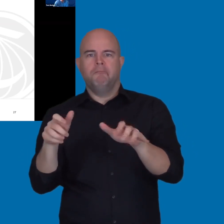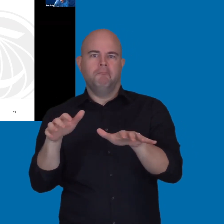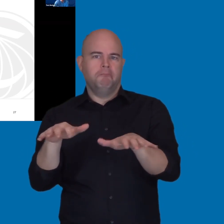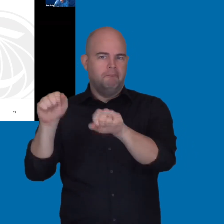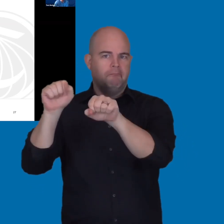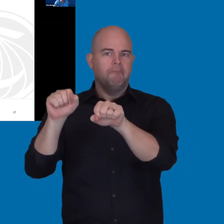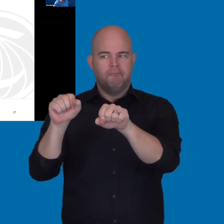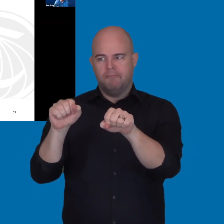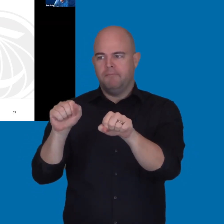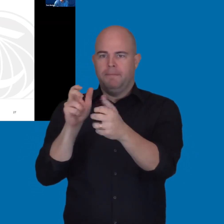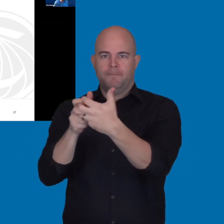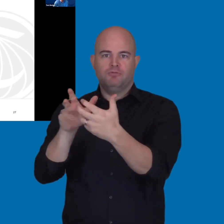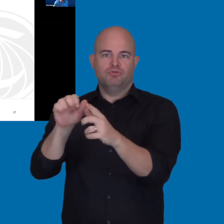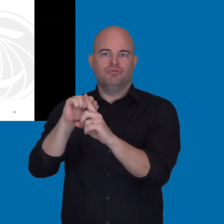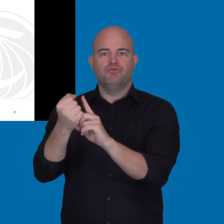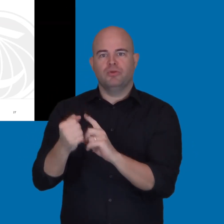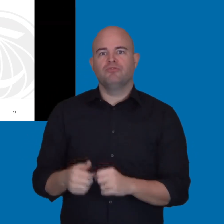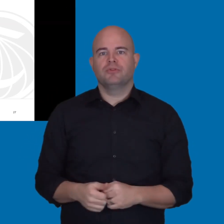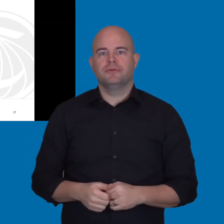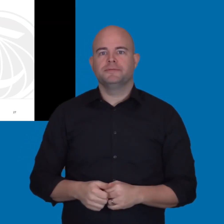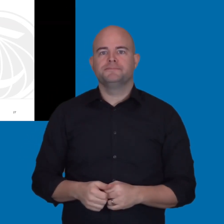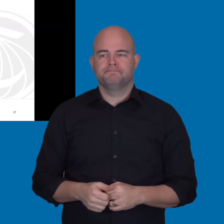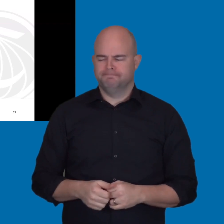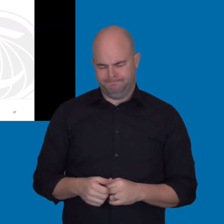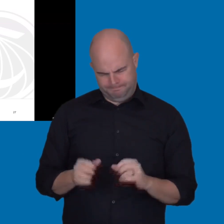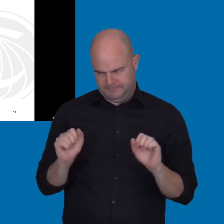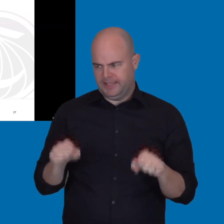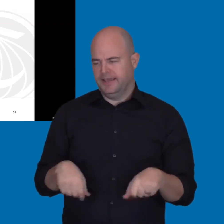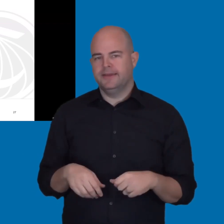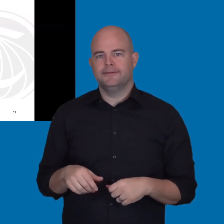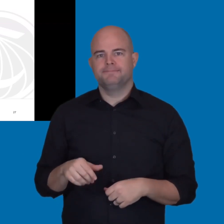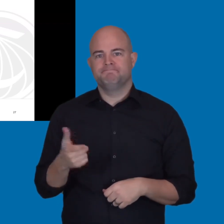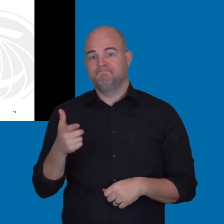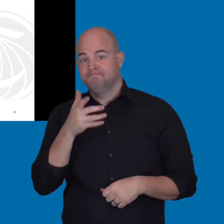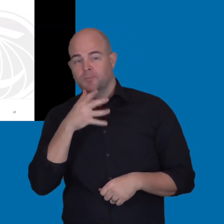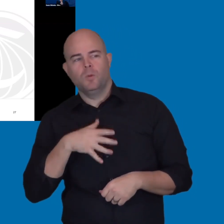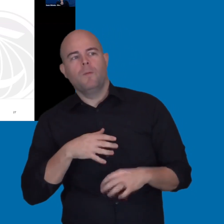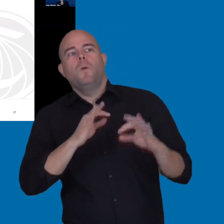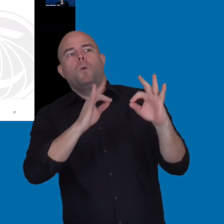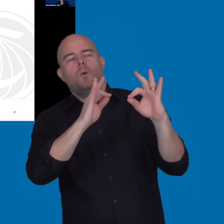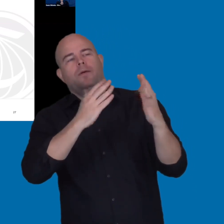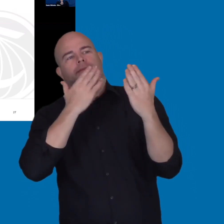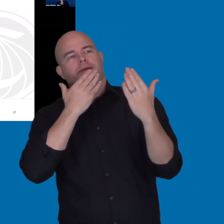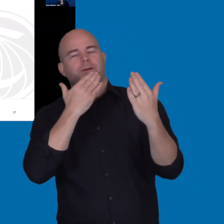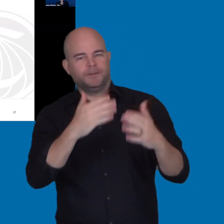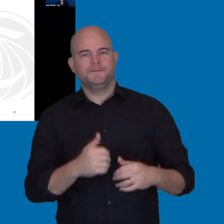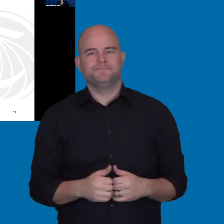So, we have a number of those questions that you can kind of adapt and adopt, you know, as you see fit. Sure.